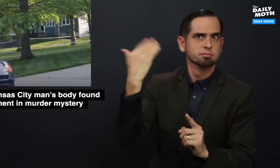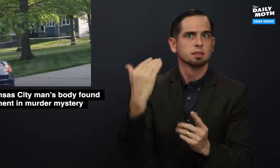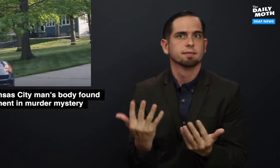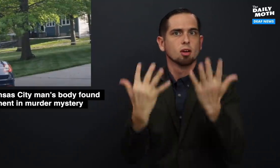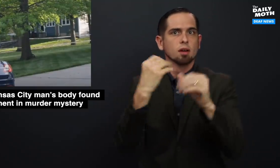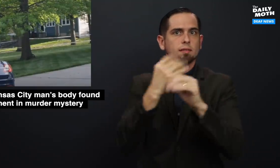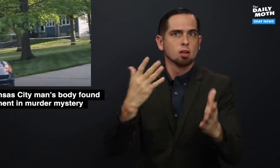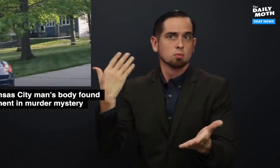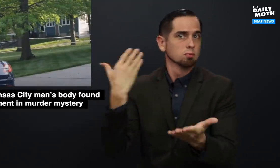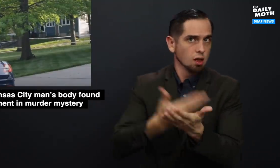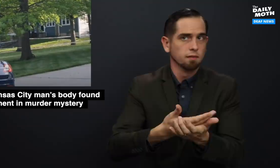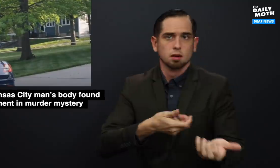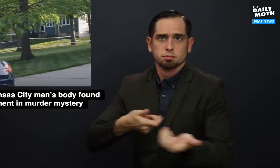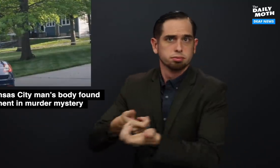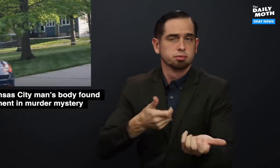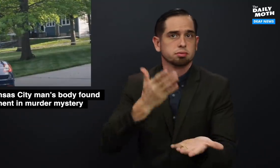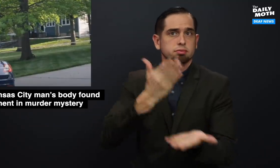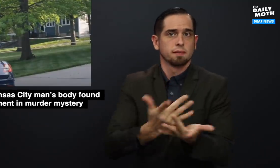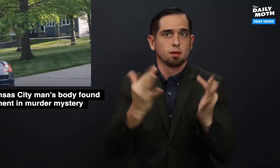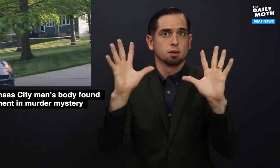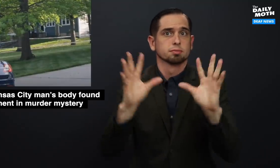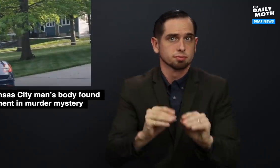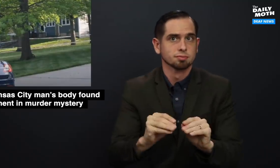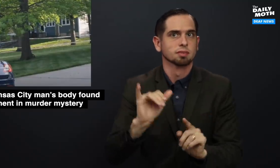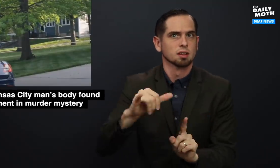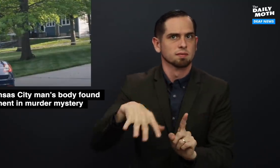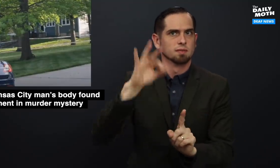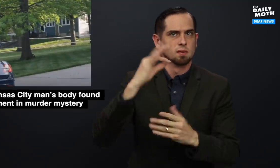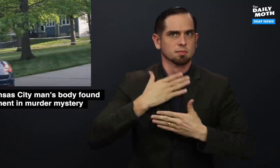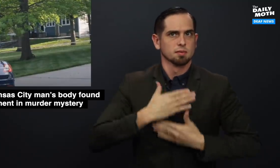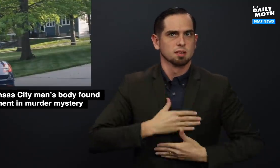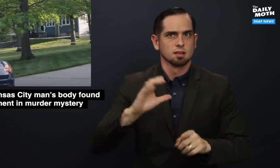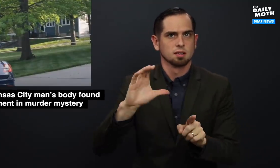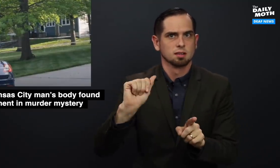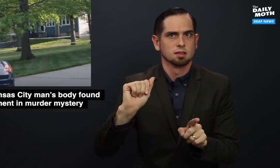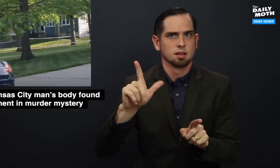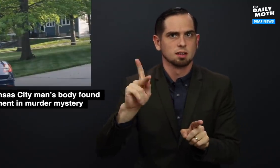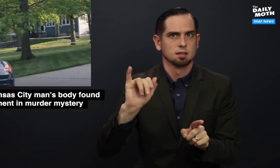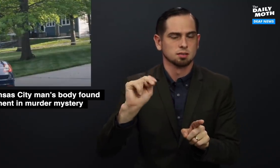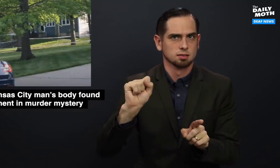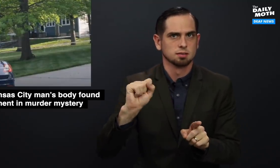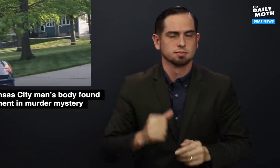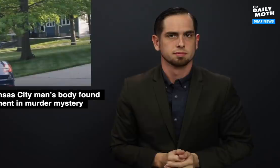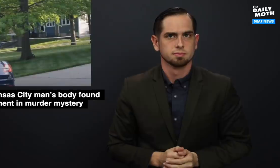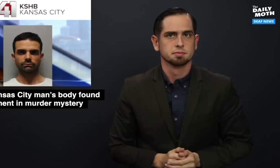and called in firefighters, who put out the fire and discovered the body of Calkins.